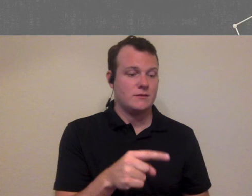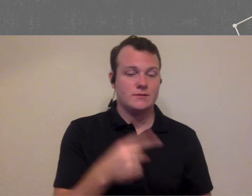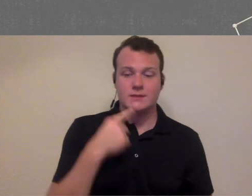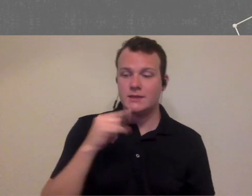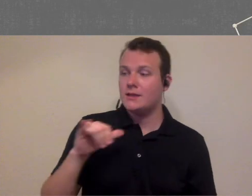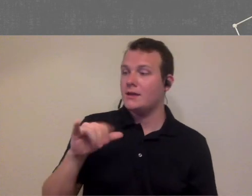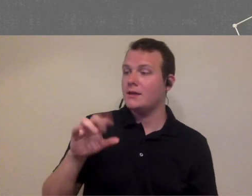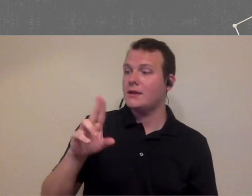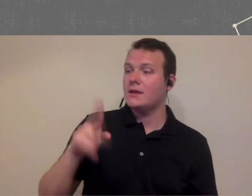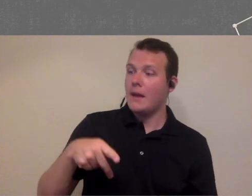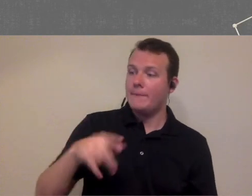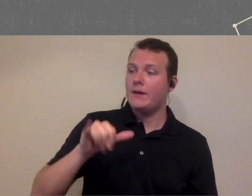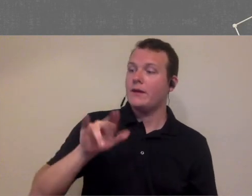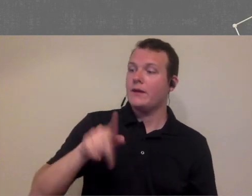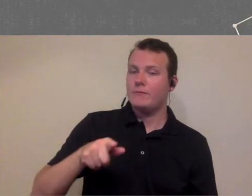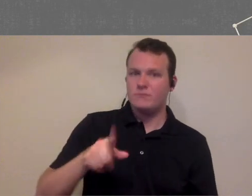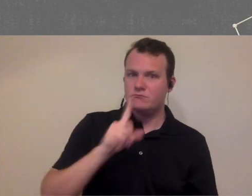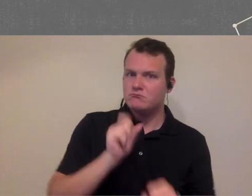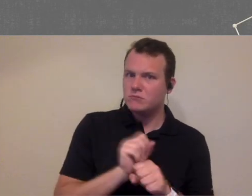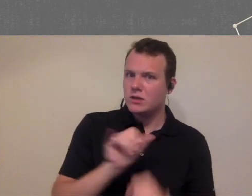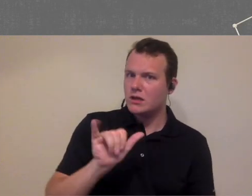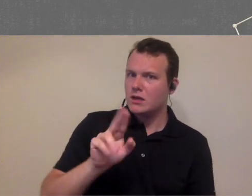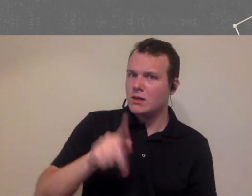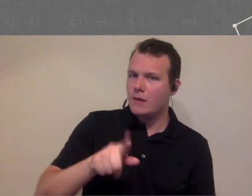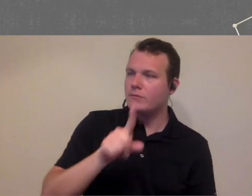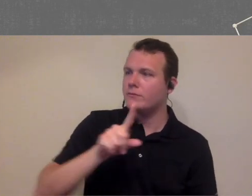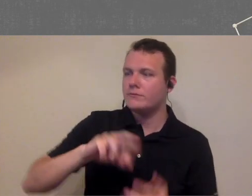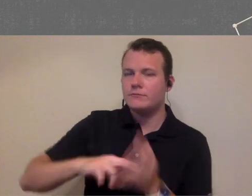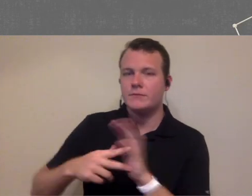reply with you up I mean literally you can apply with you up and I confirms in